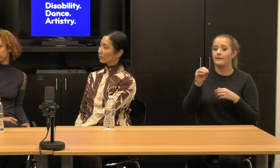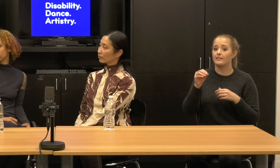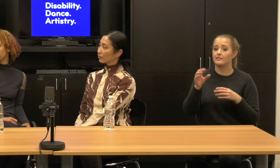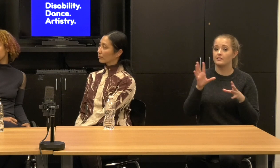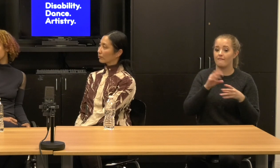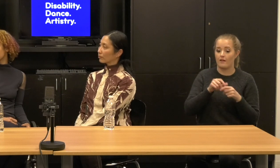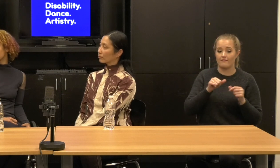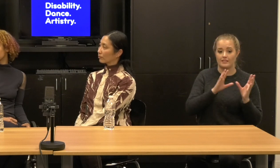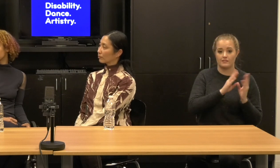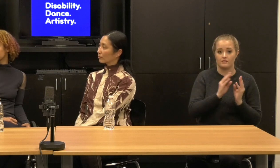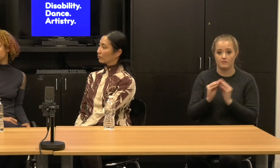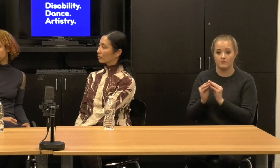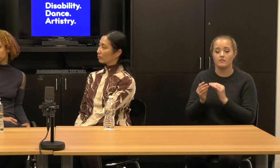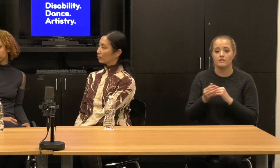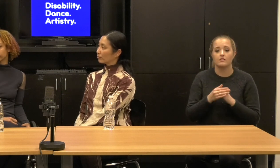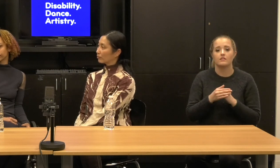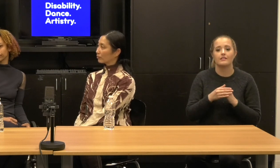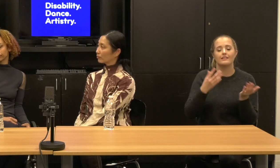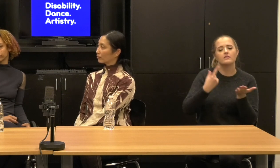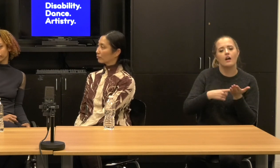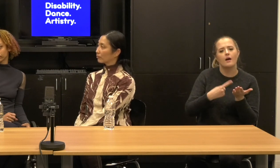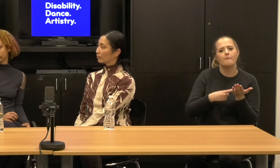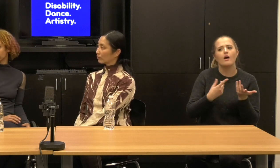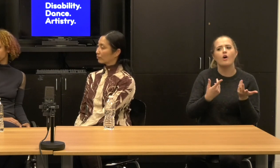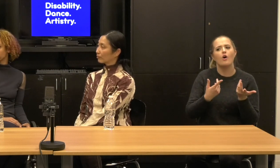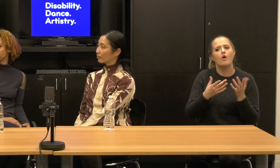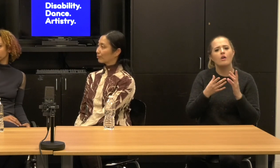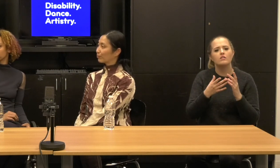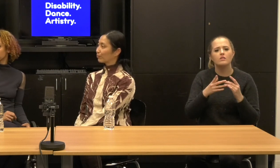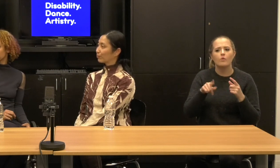when they go to try and get funding or working with presenters.